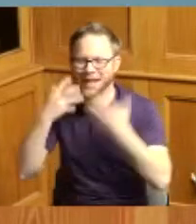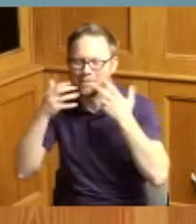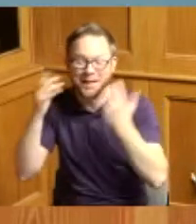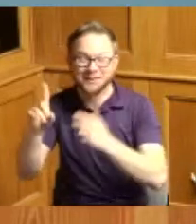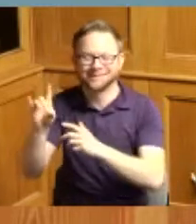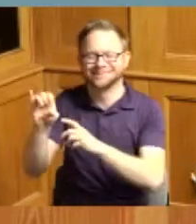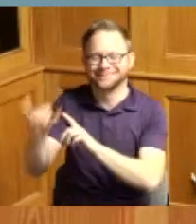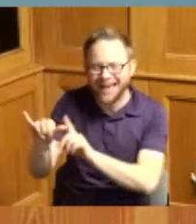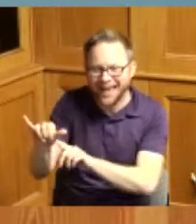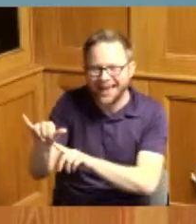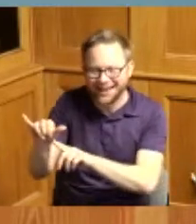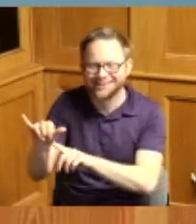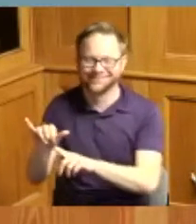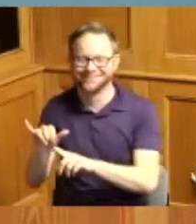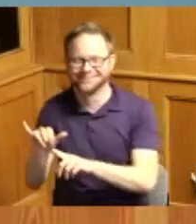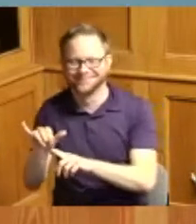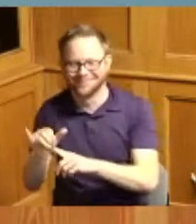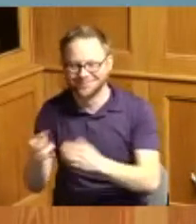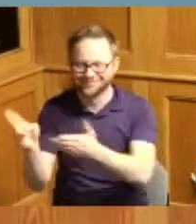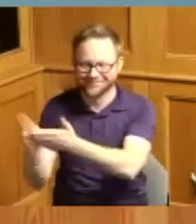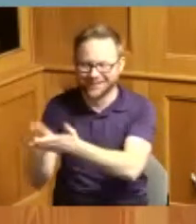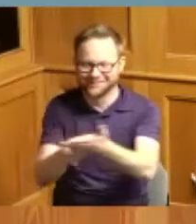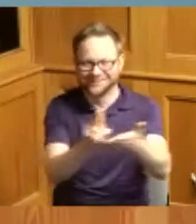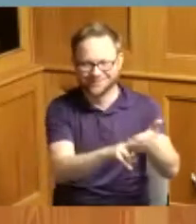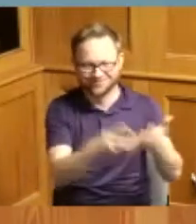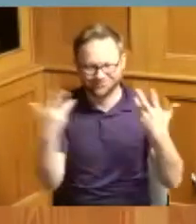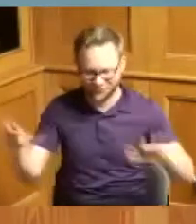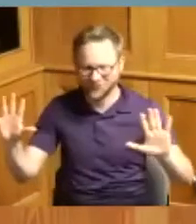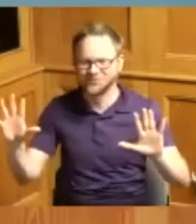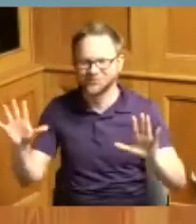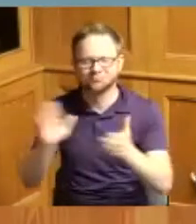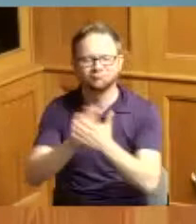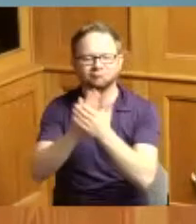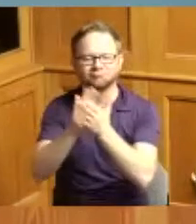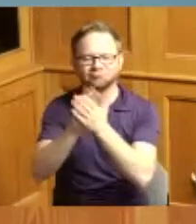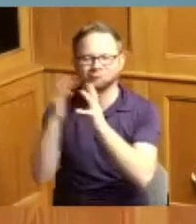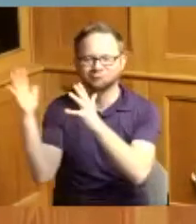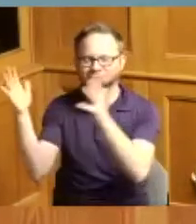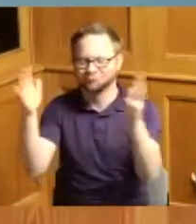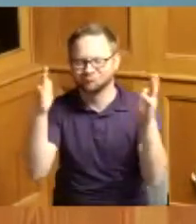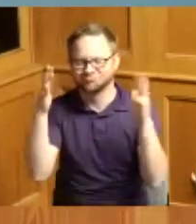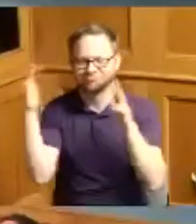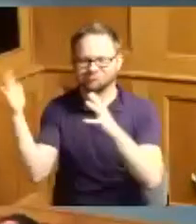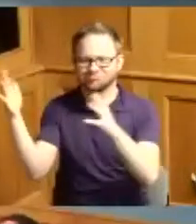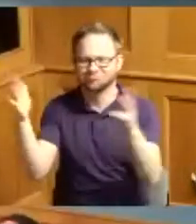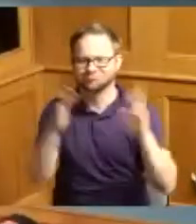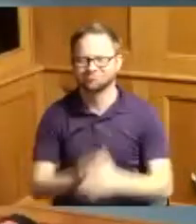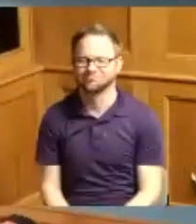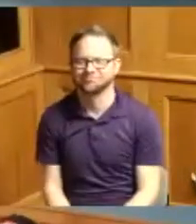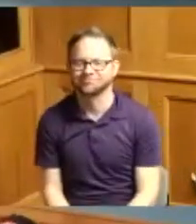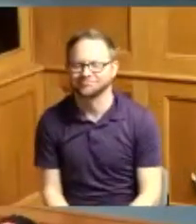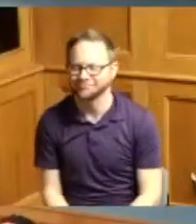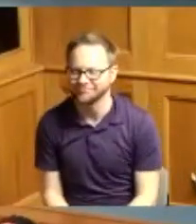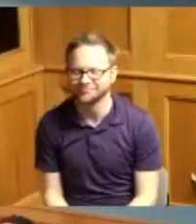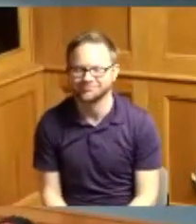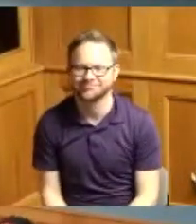order of all our Commissioners signed by all of us so let's give them a hand